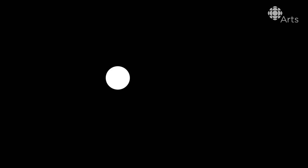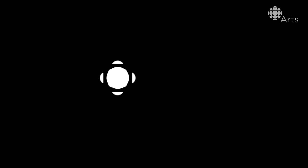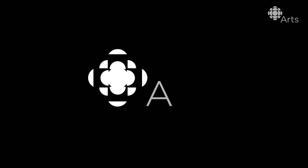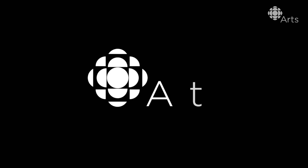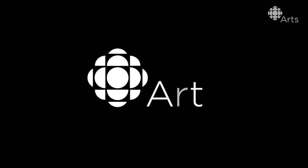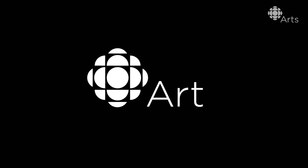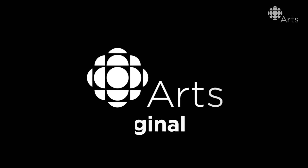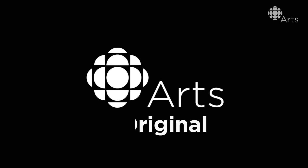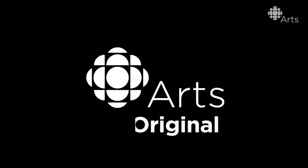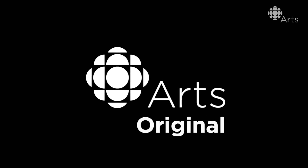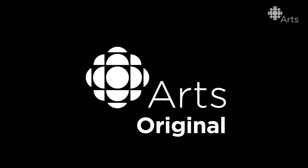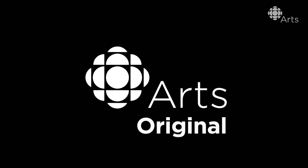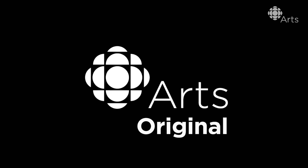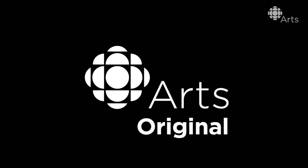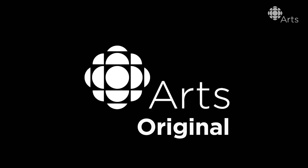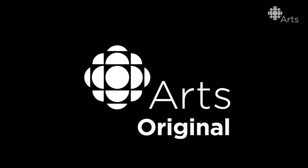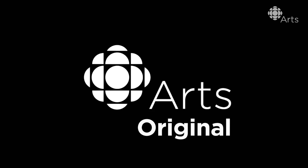[Footsteps]